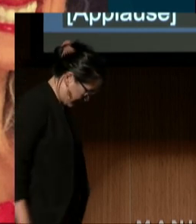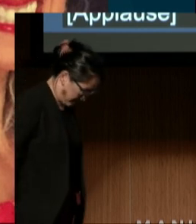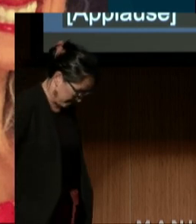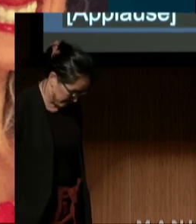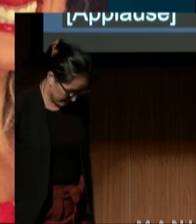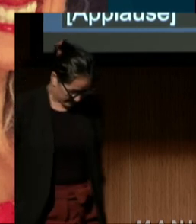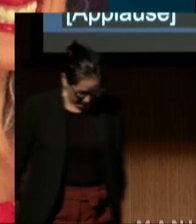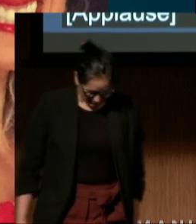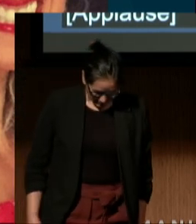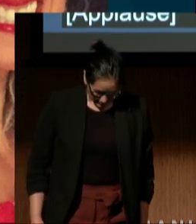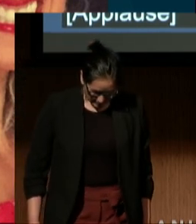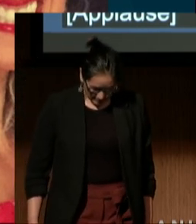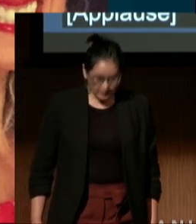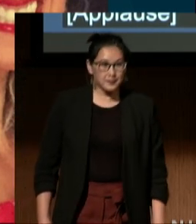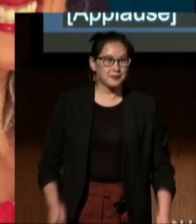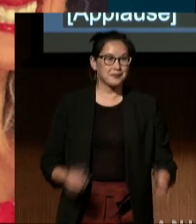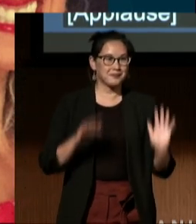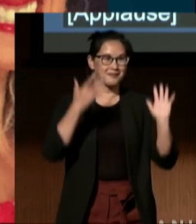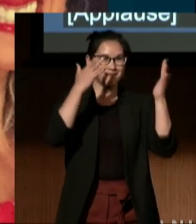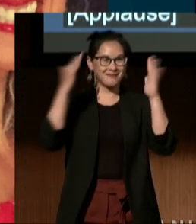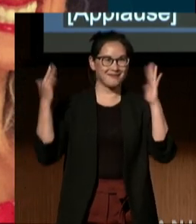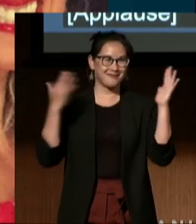(audience whooping)